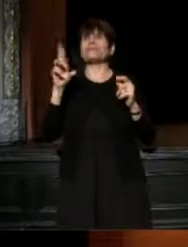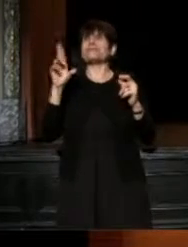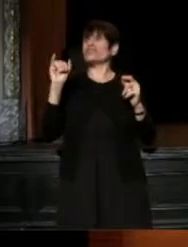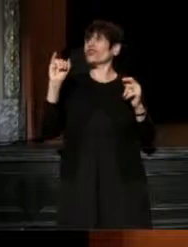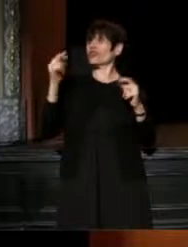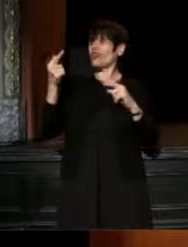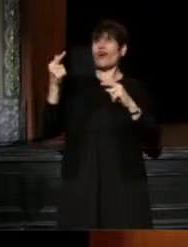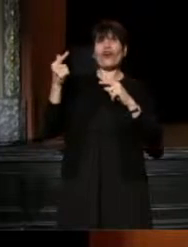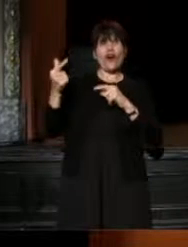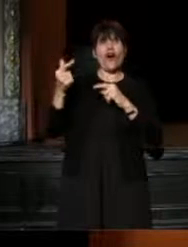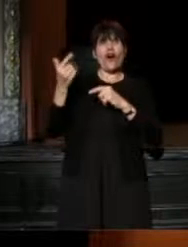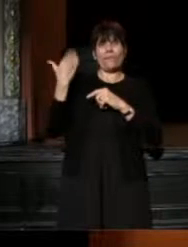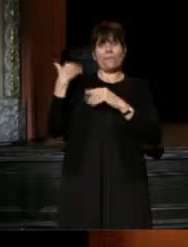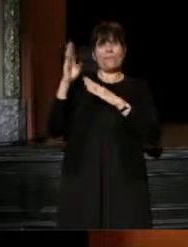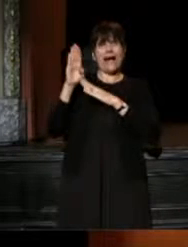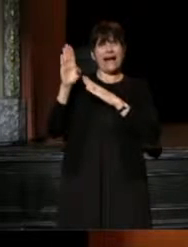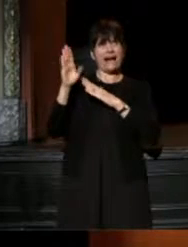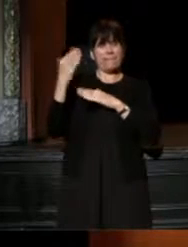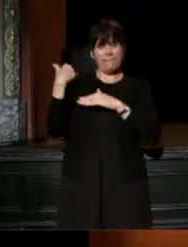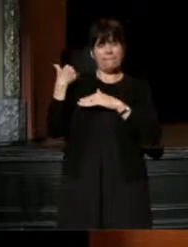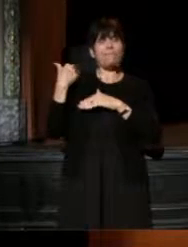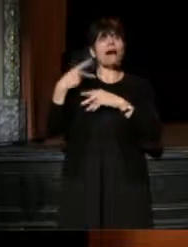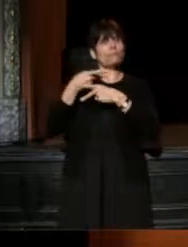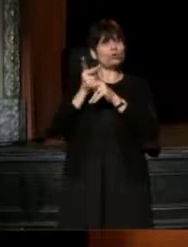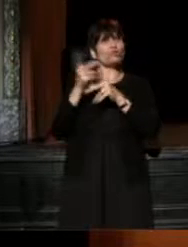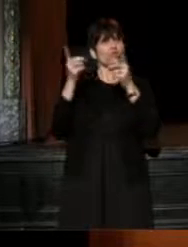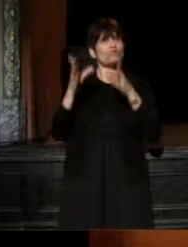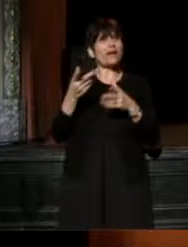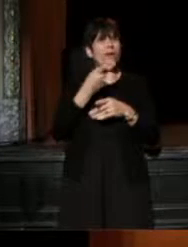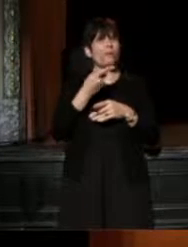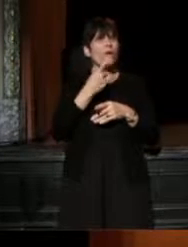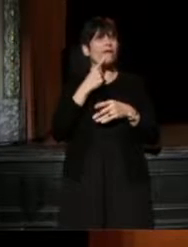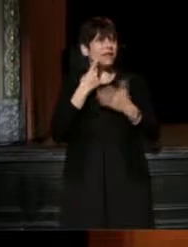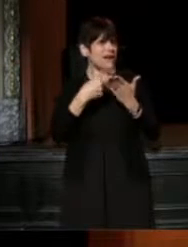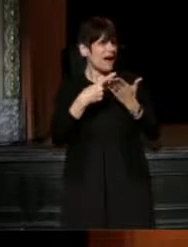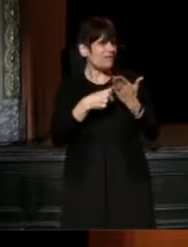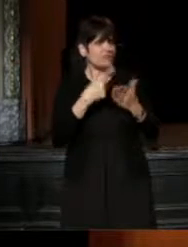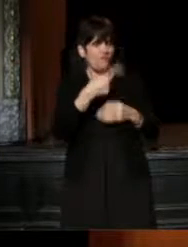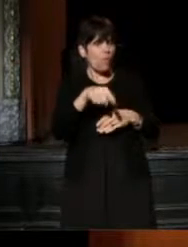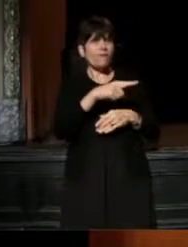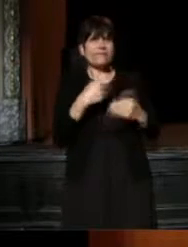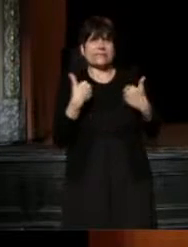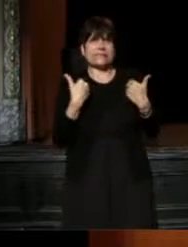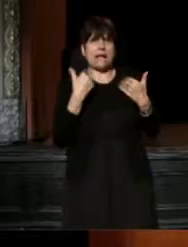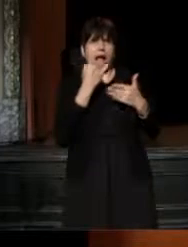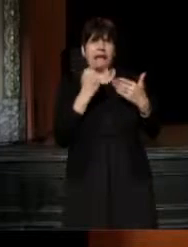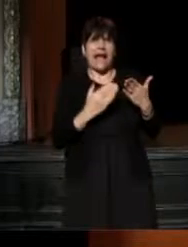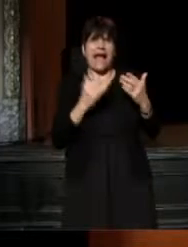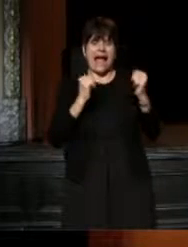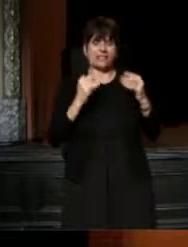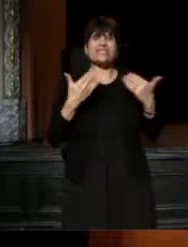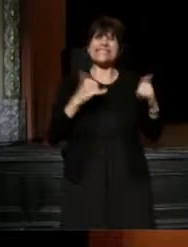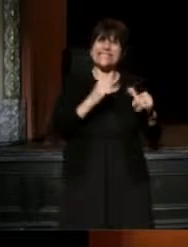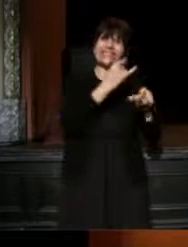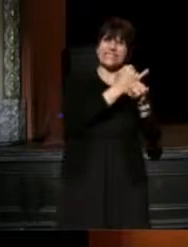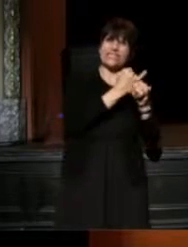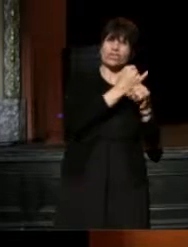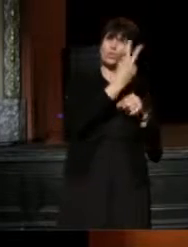and my producing director and I were having a conversation the other day, if one of these young actors are still in our institution in two years